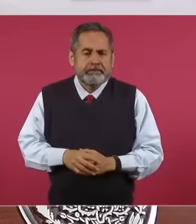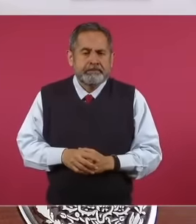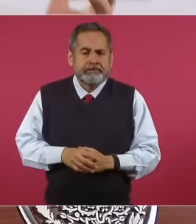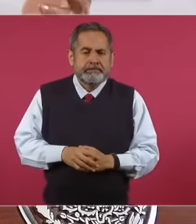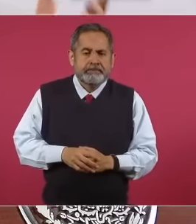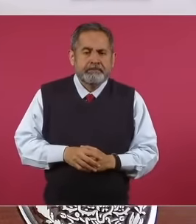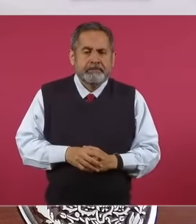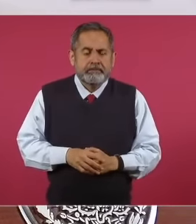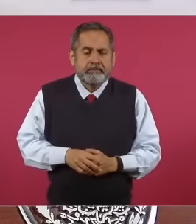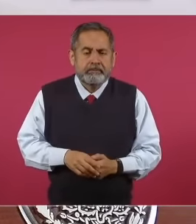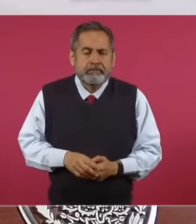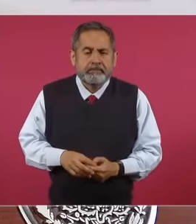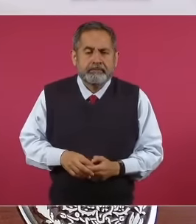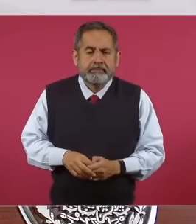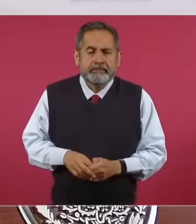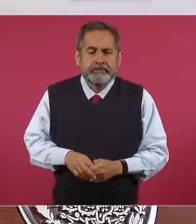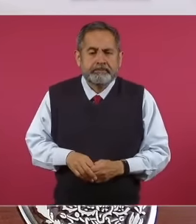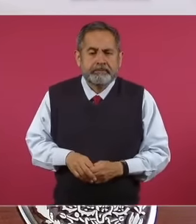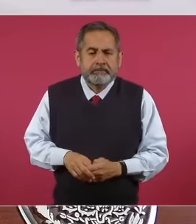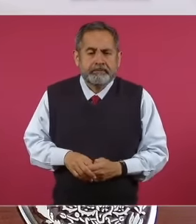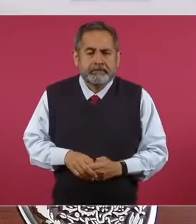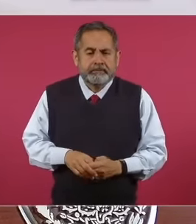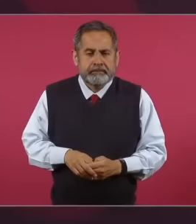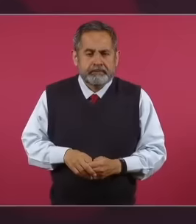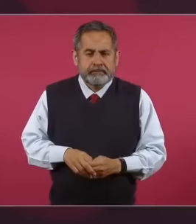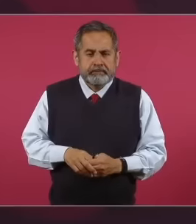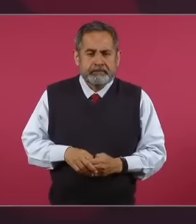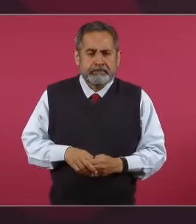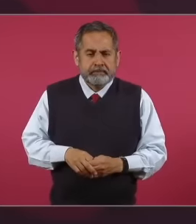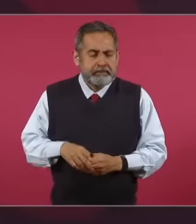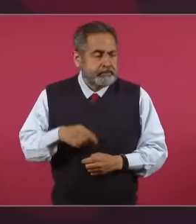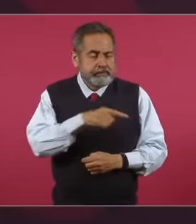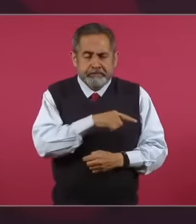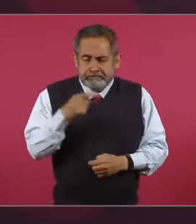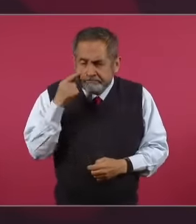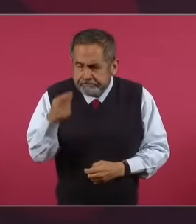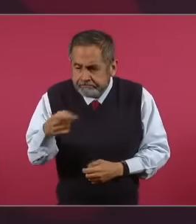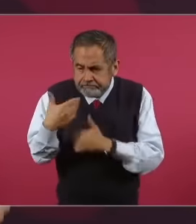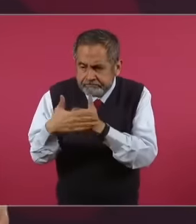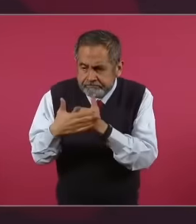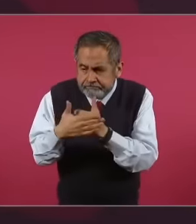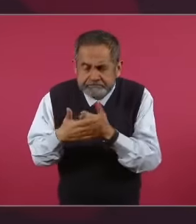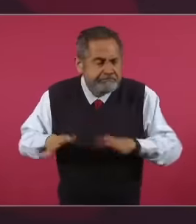convenient for them to maintain their